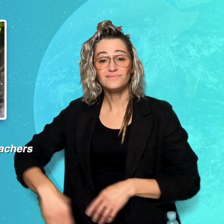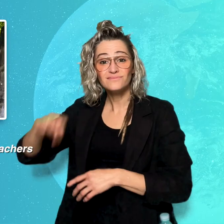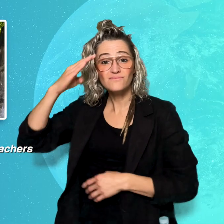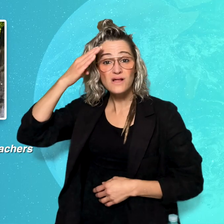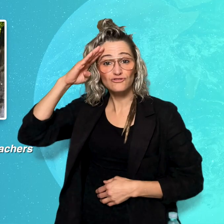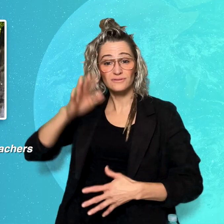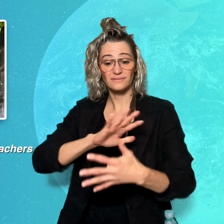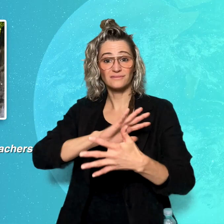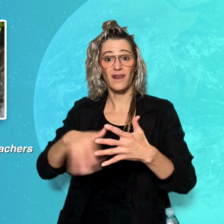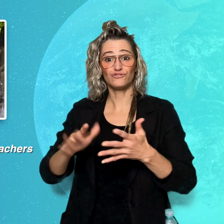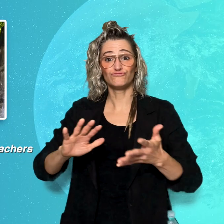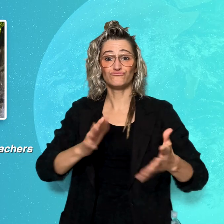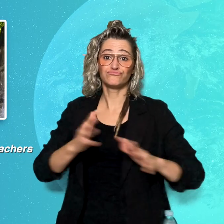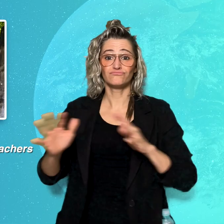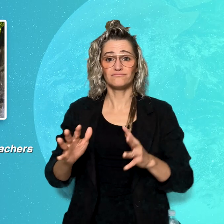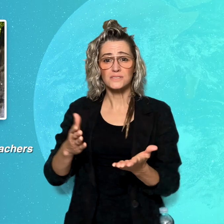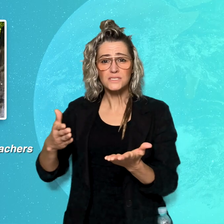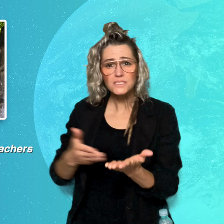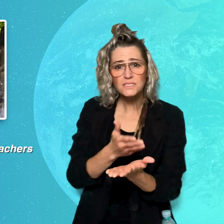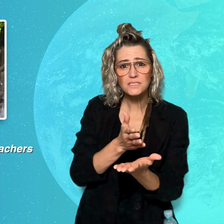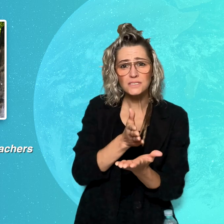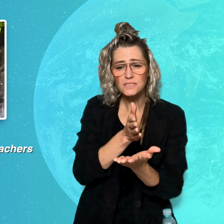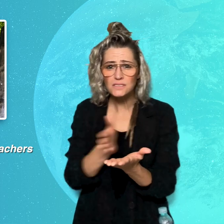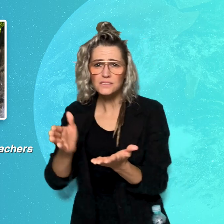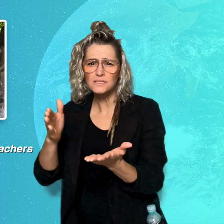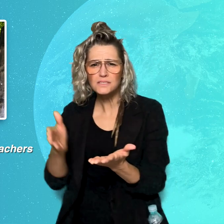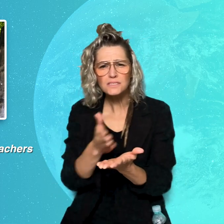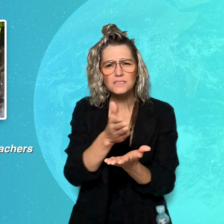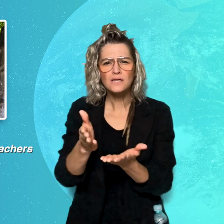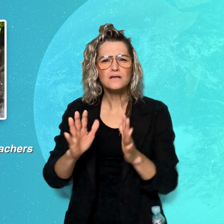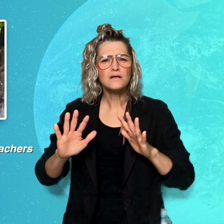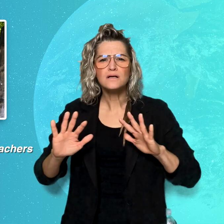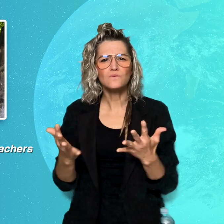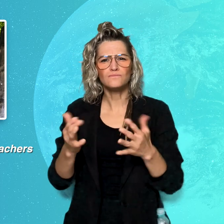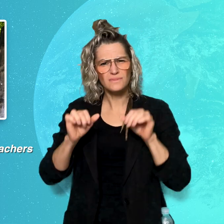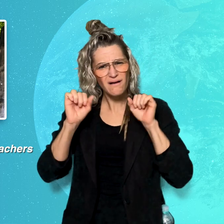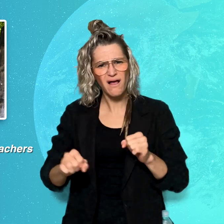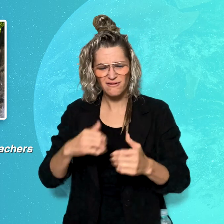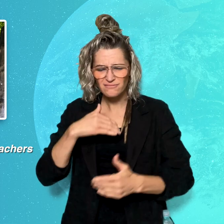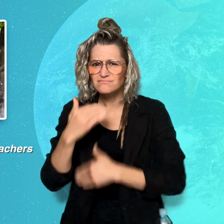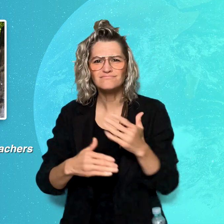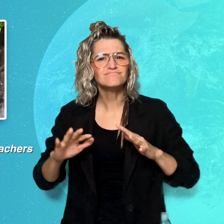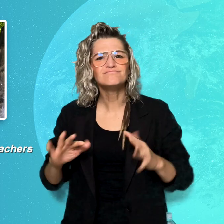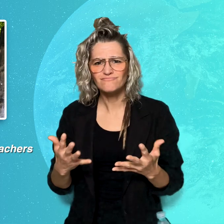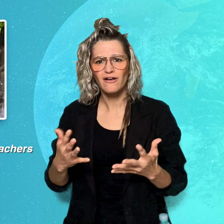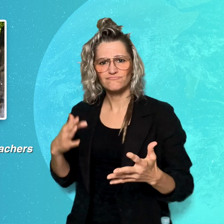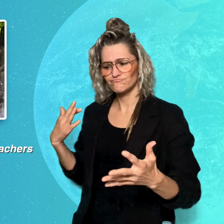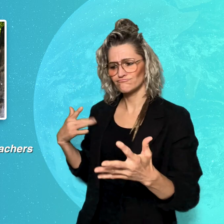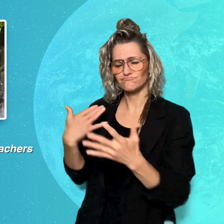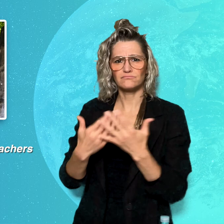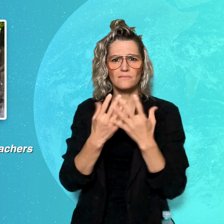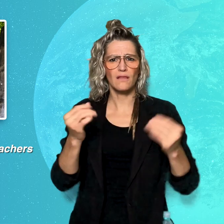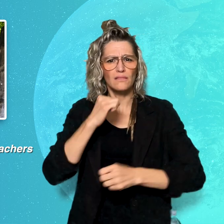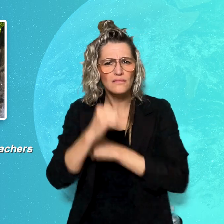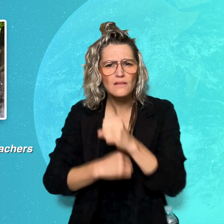The ISL pathway was made possible by the many years of advocacy